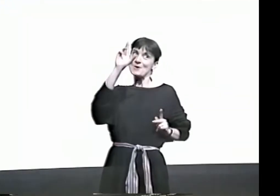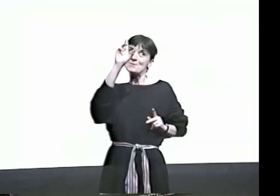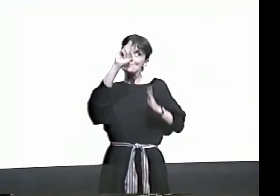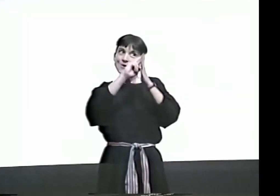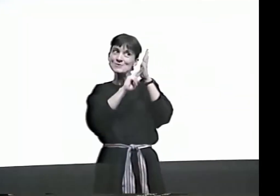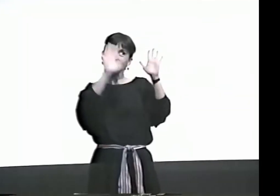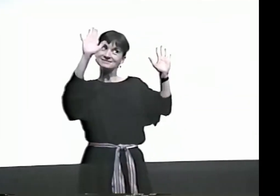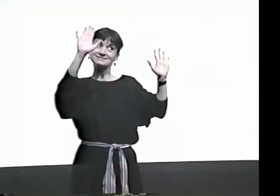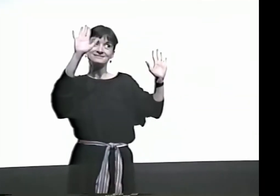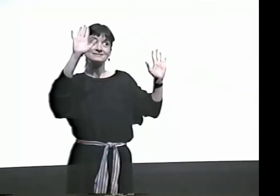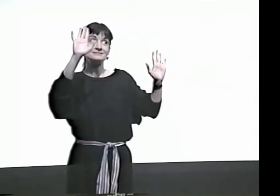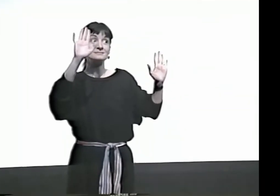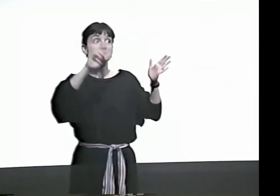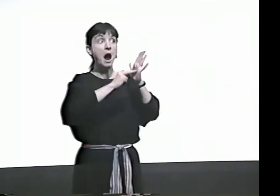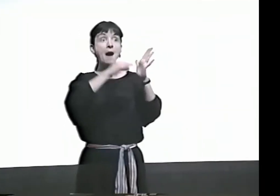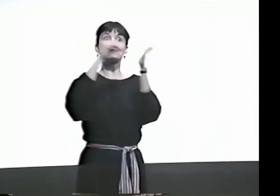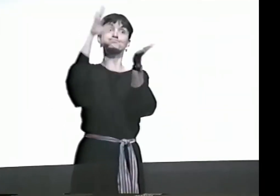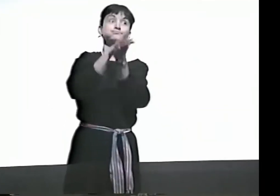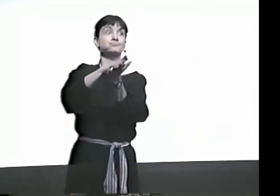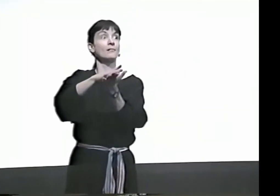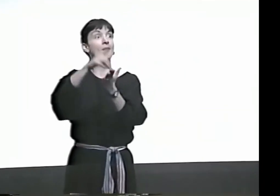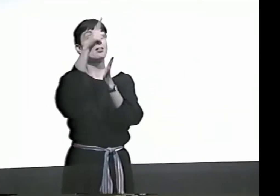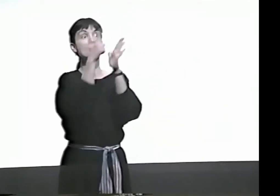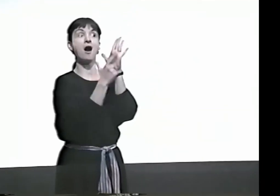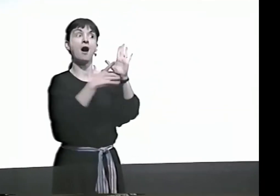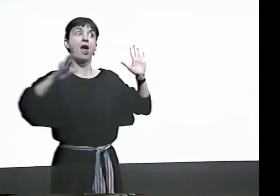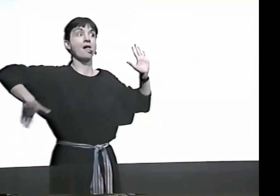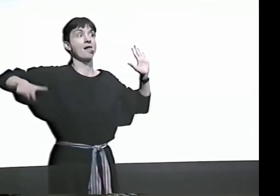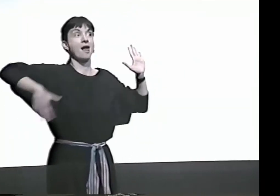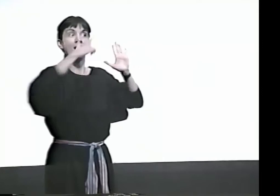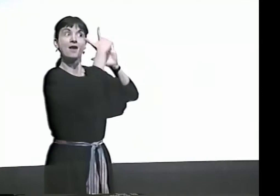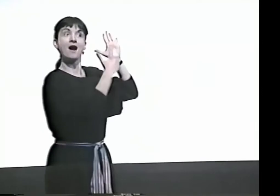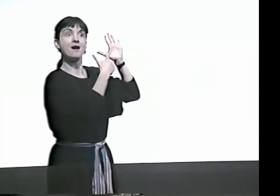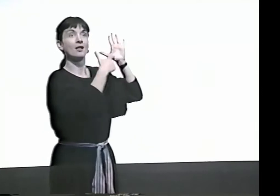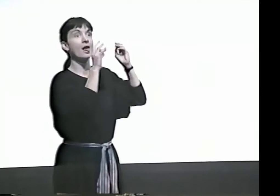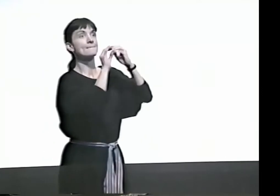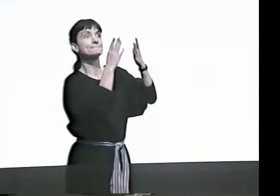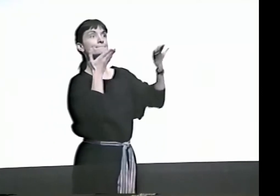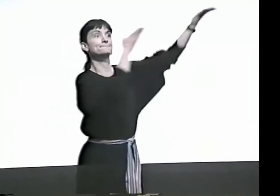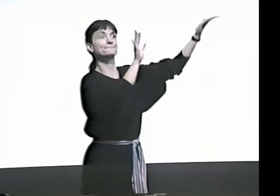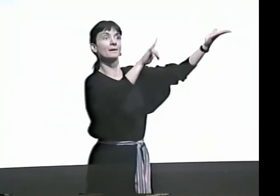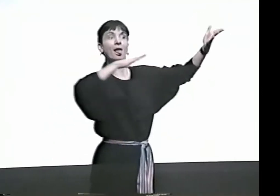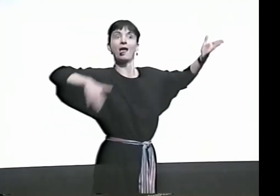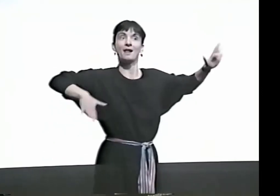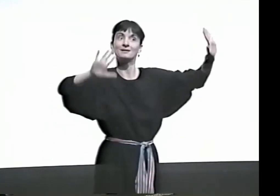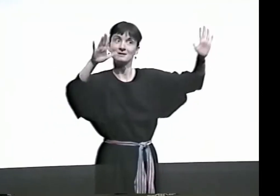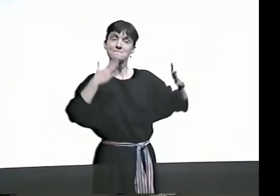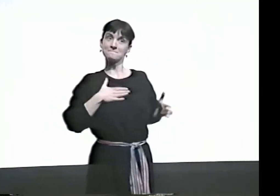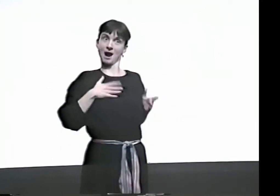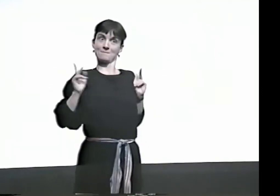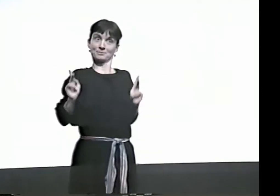THESE ARE MY PERSONAL RULES. THEY'RE NOT YET LAW. NOPE. NO LAWS HAVE BEEN MADE.